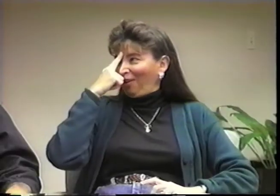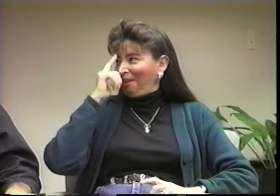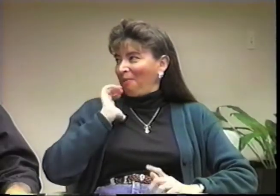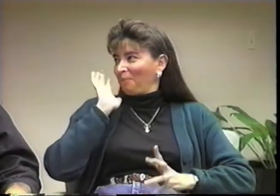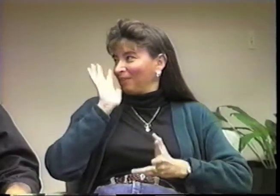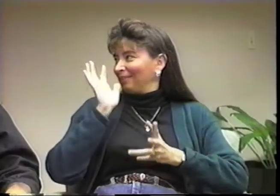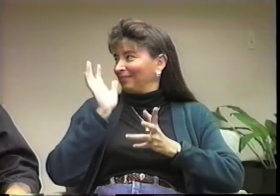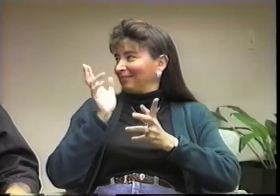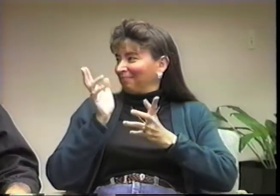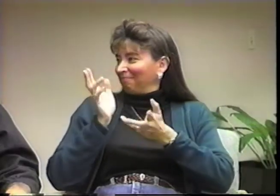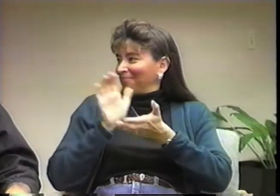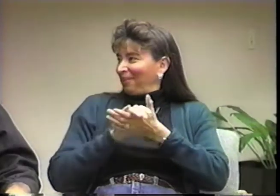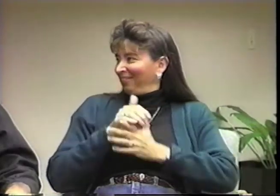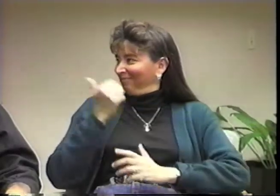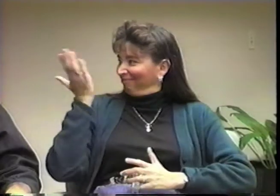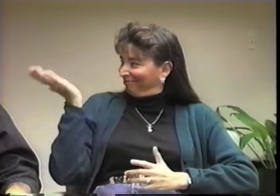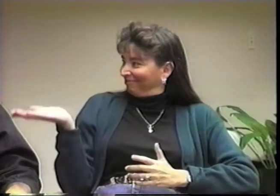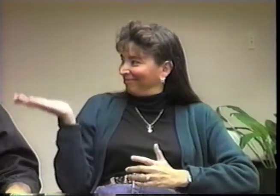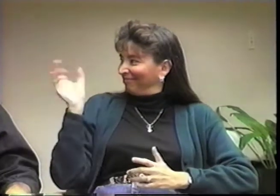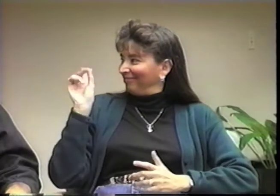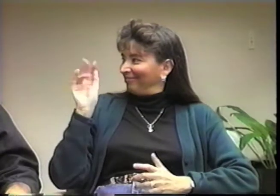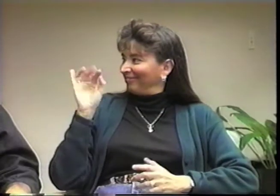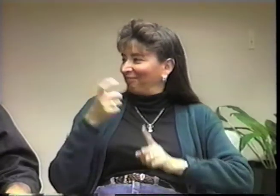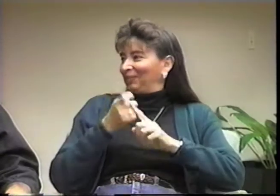I never thought I would marry that guy David from New York!